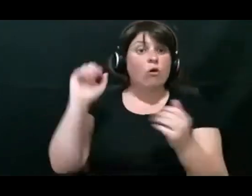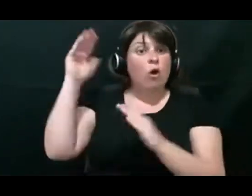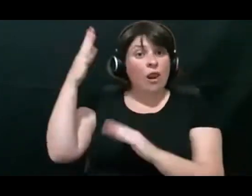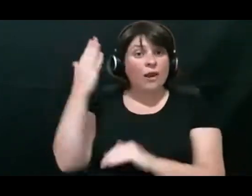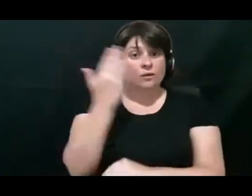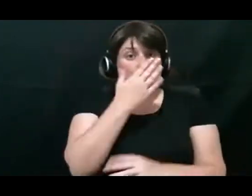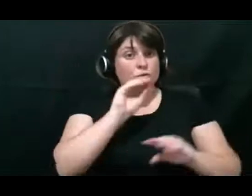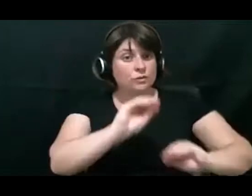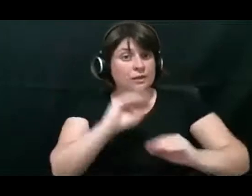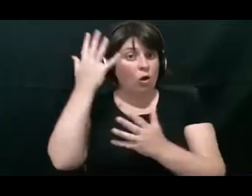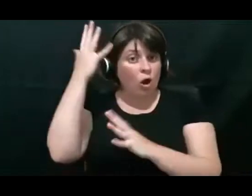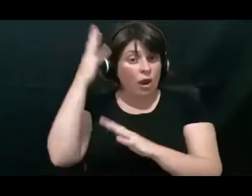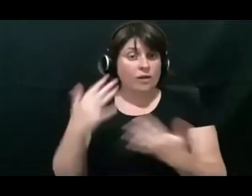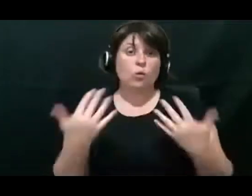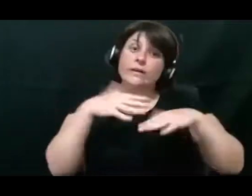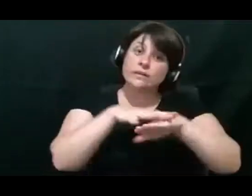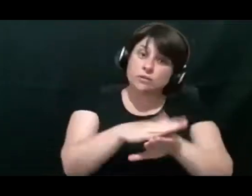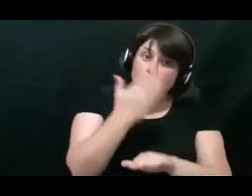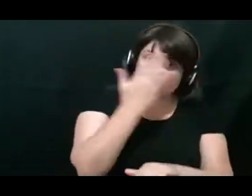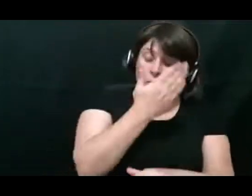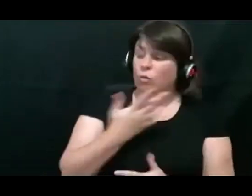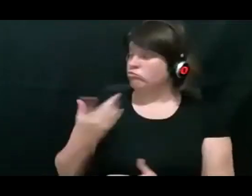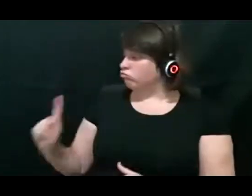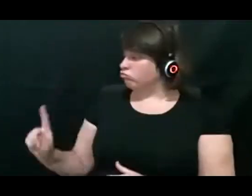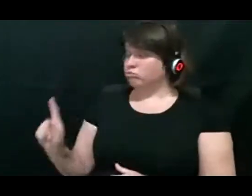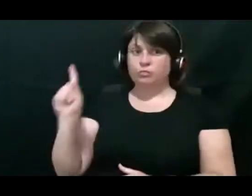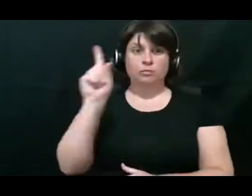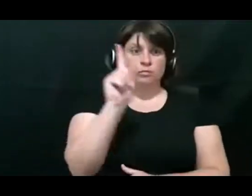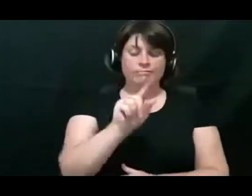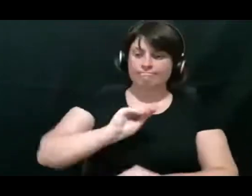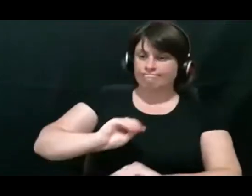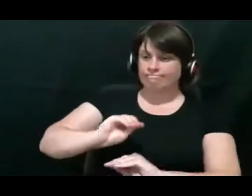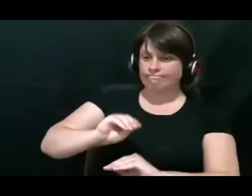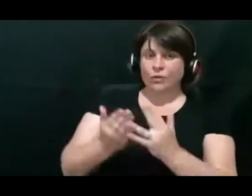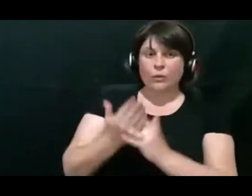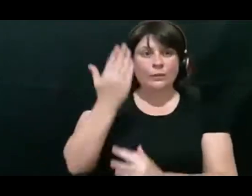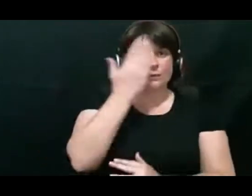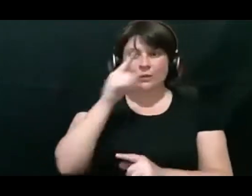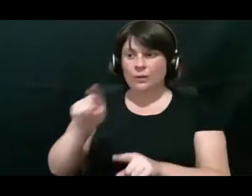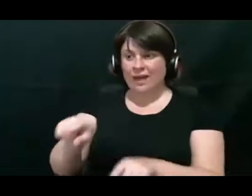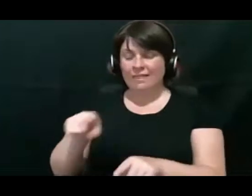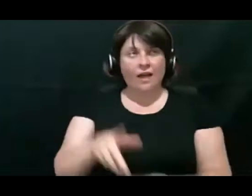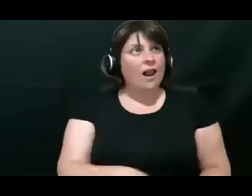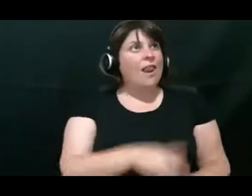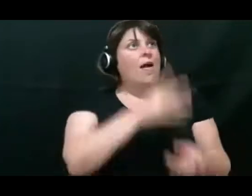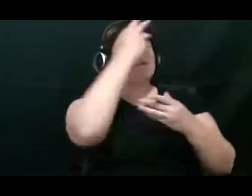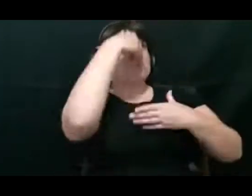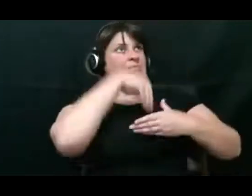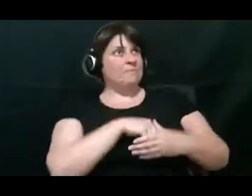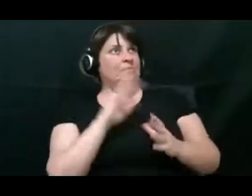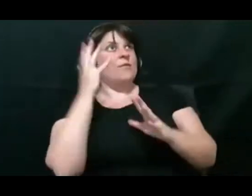So it might happen through school and through signing peers.